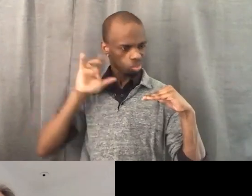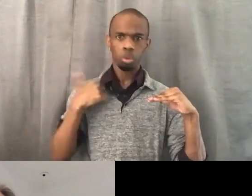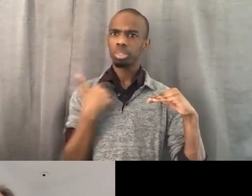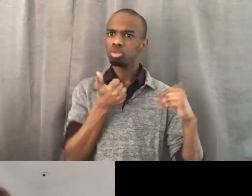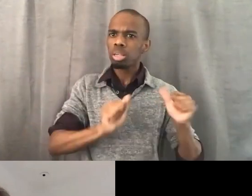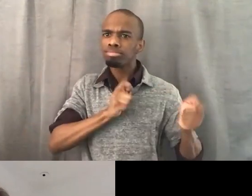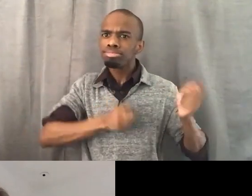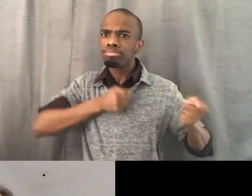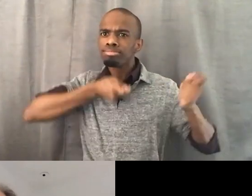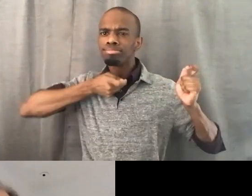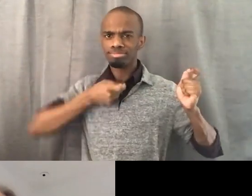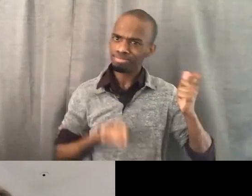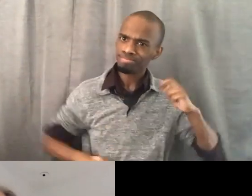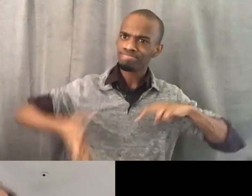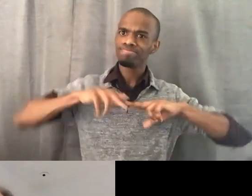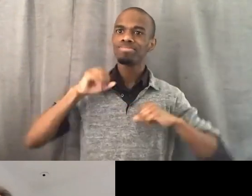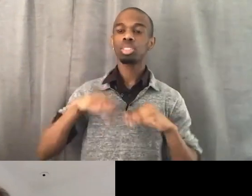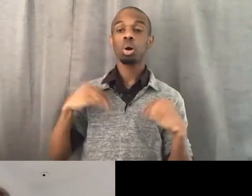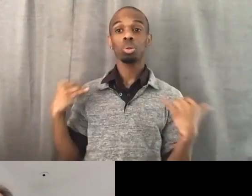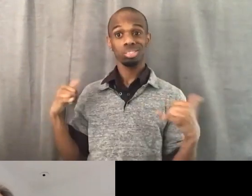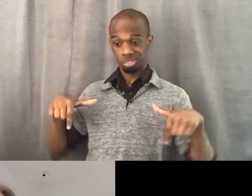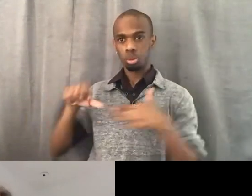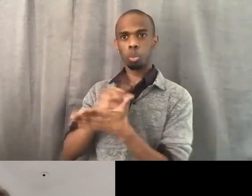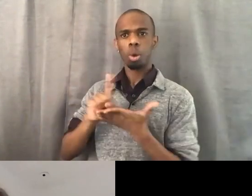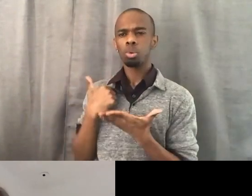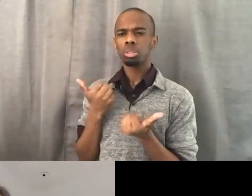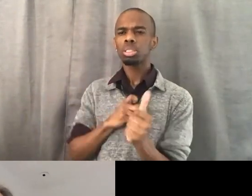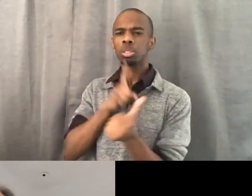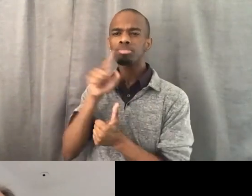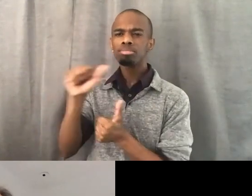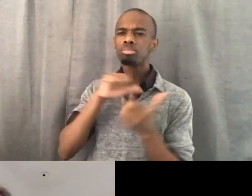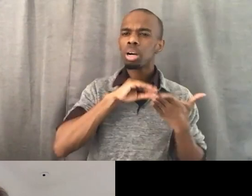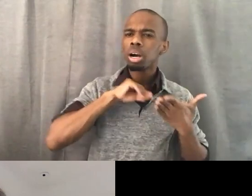sort of just trying to learn and educate ourselves and get ready.